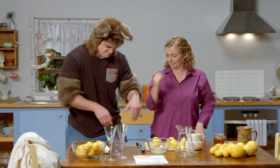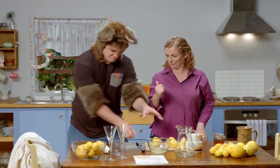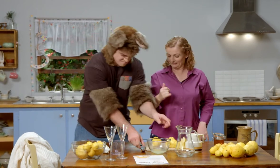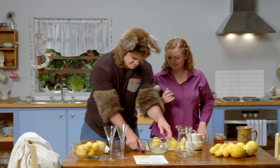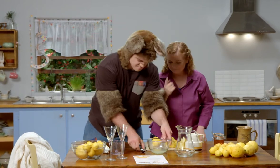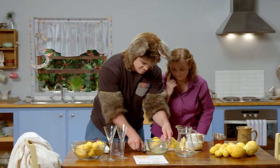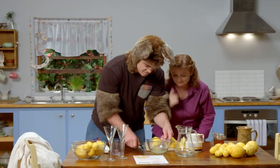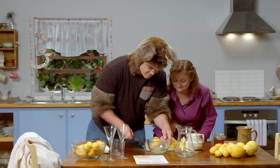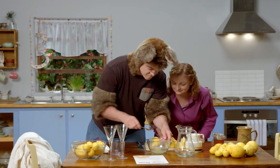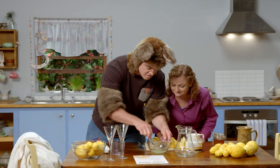Nah!